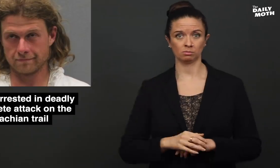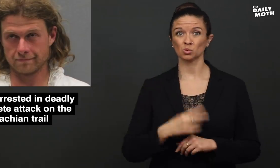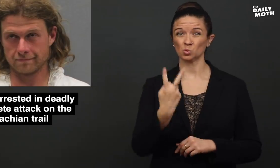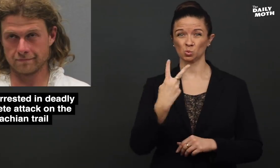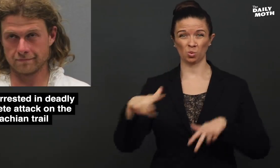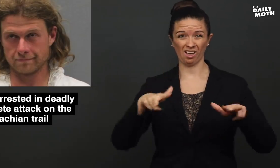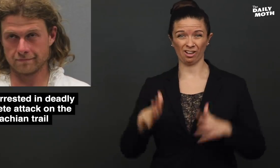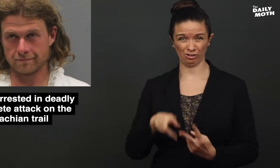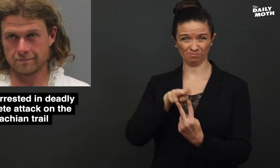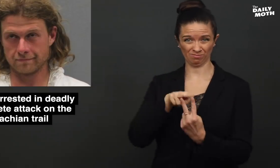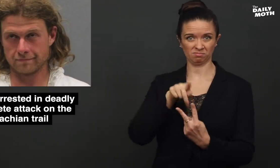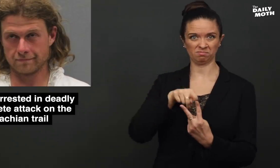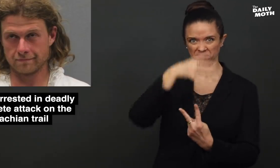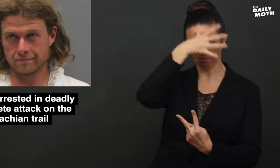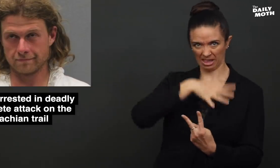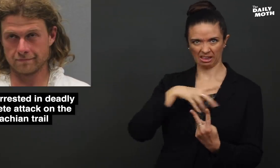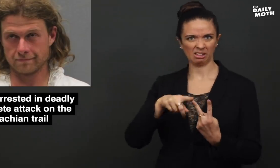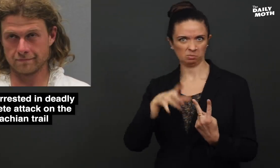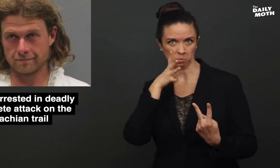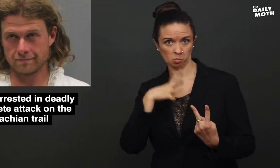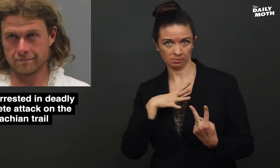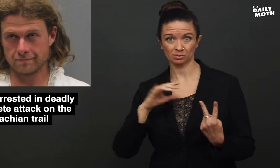There were two hikers, one man and one woman.